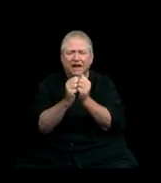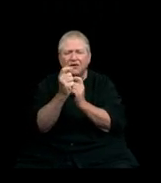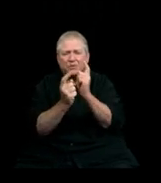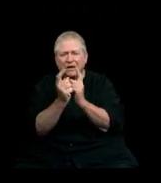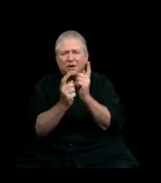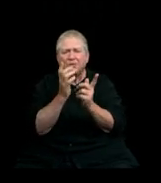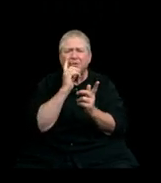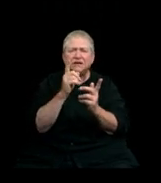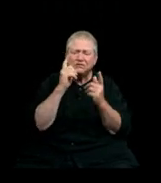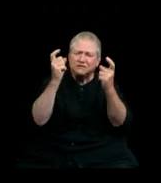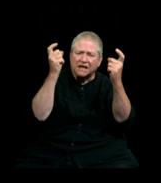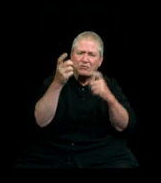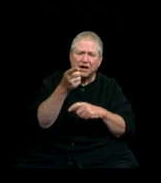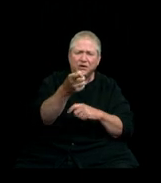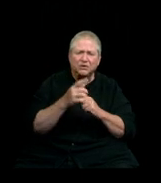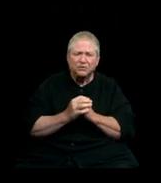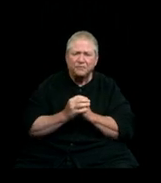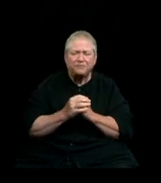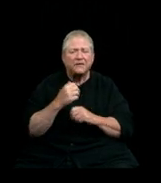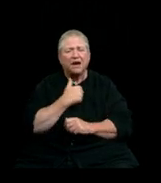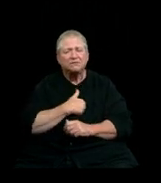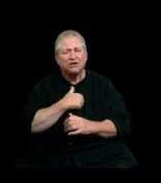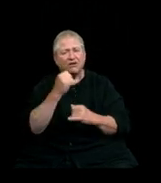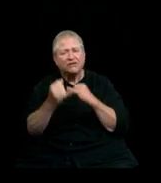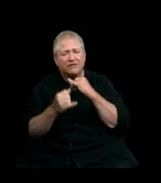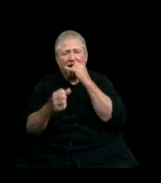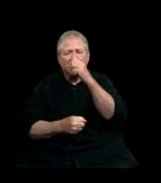I’m sorry that the final year of your time at Western Washington University